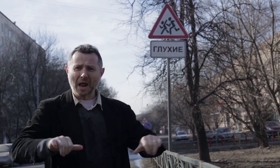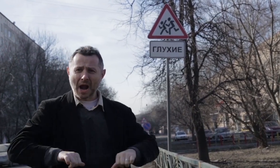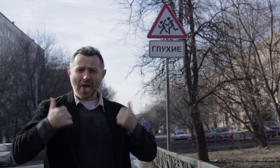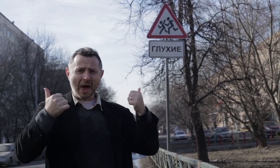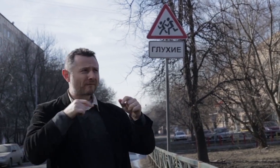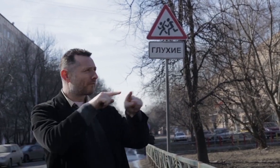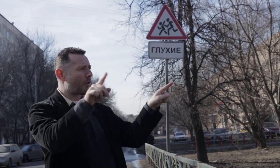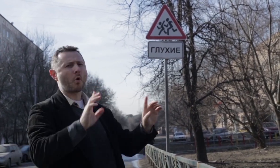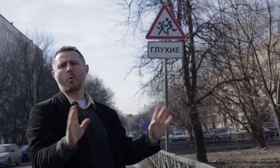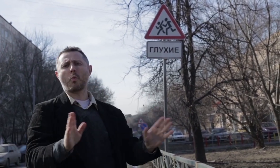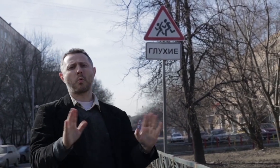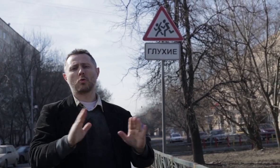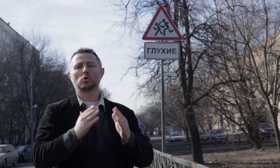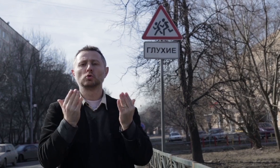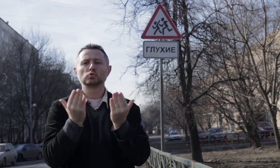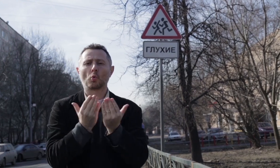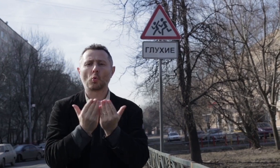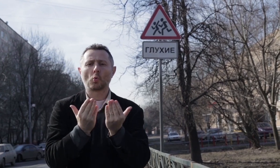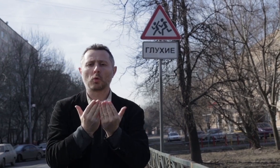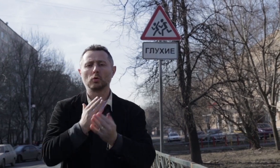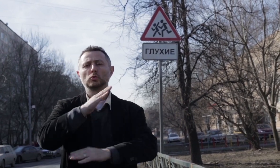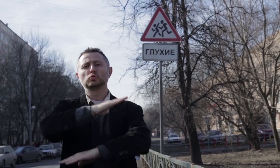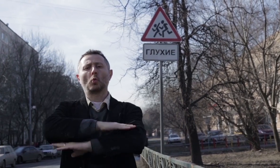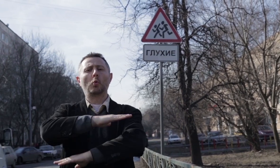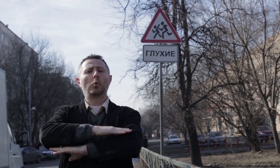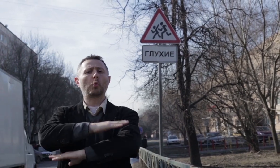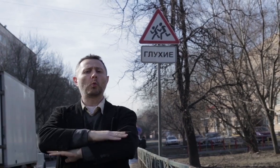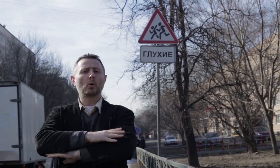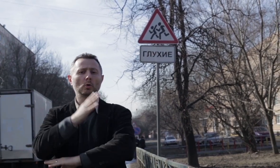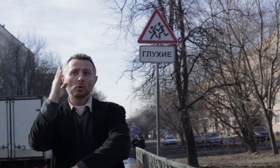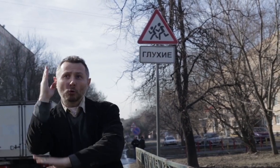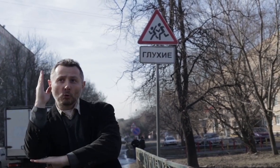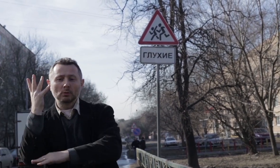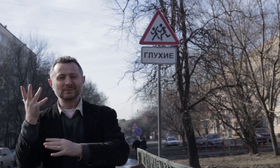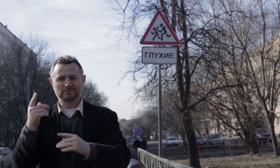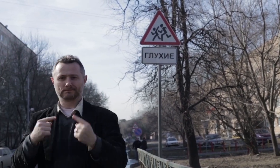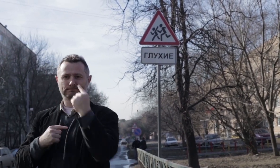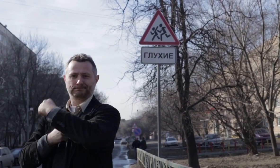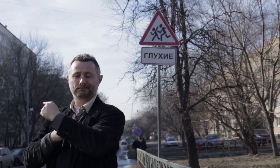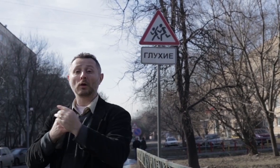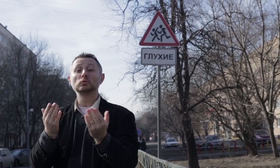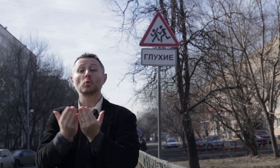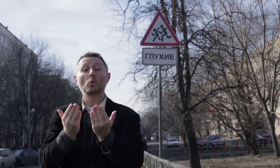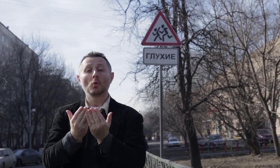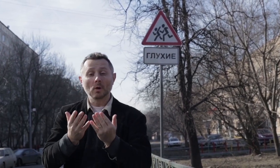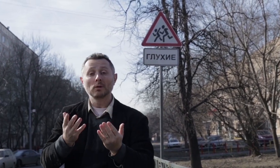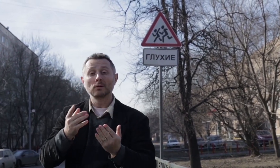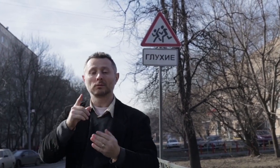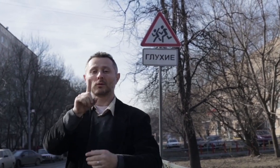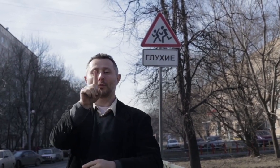of Deaf Russians and they will come here. What is this place? It is the Theatre